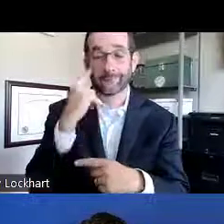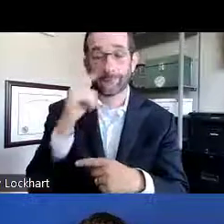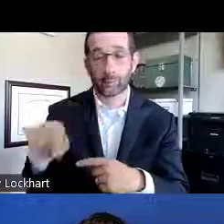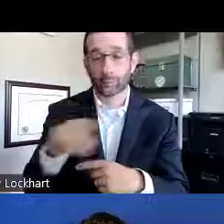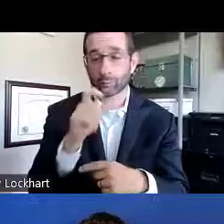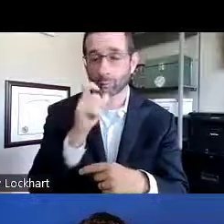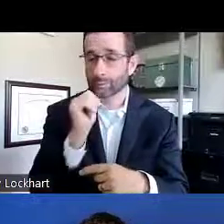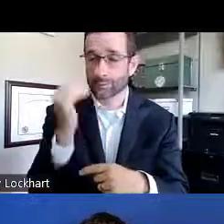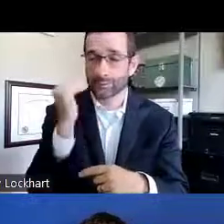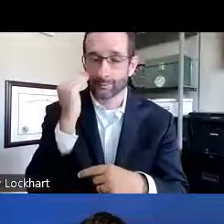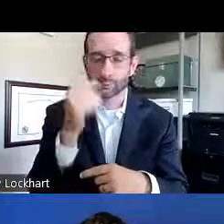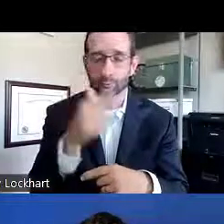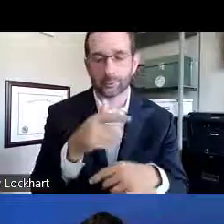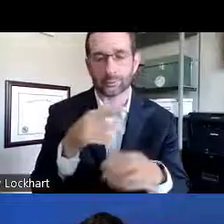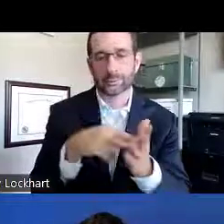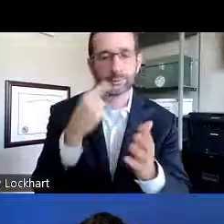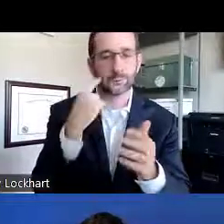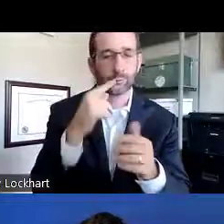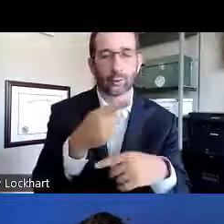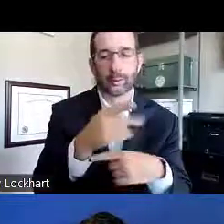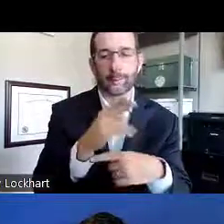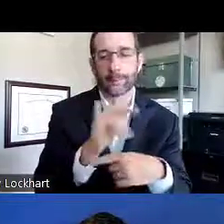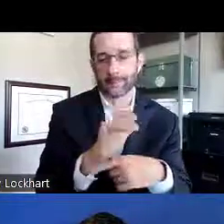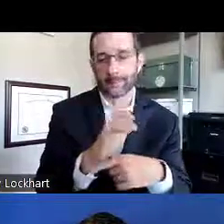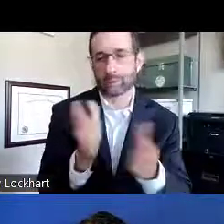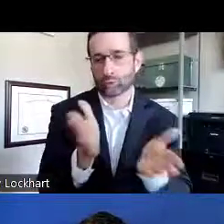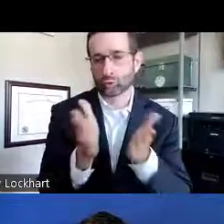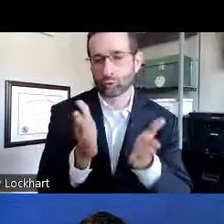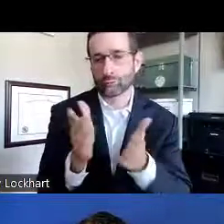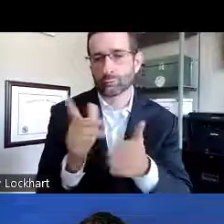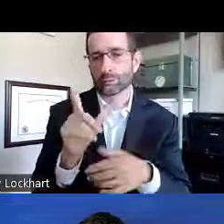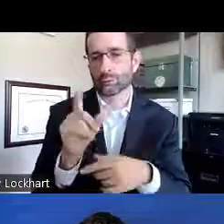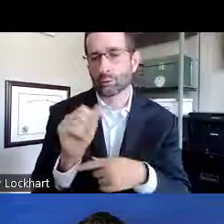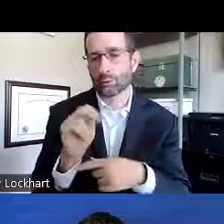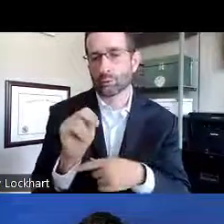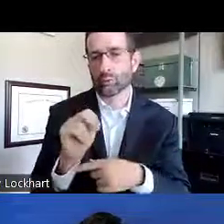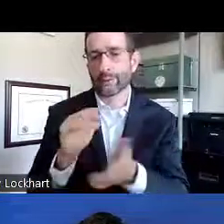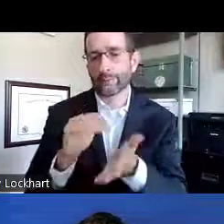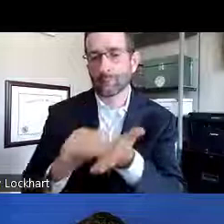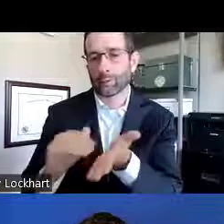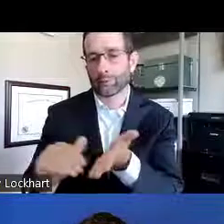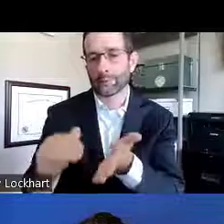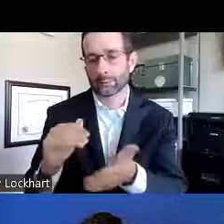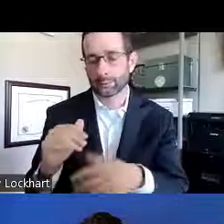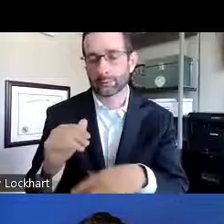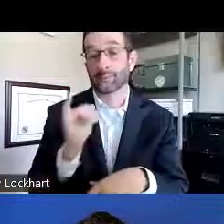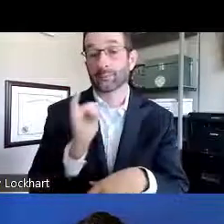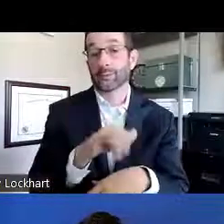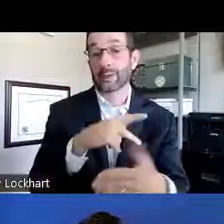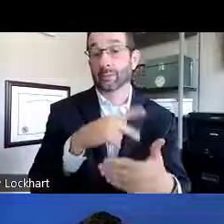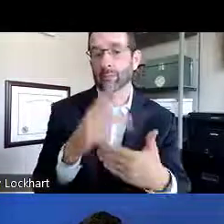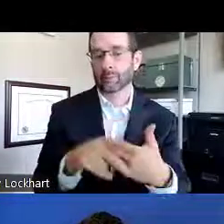The PSLF, for those who aren't familiar, is intended for public service loan forgiveness,